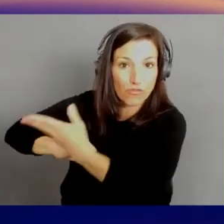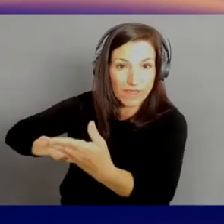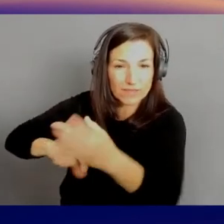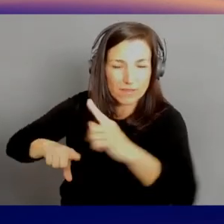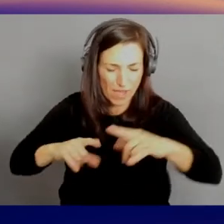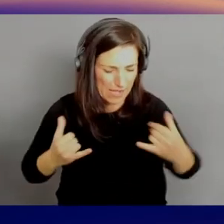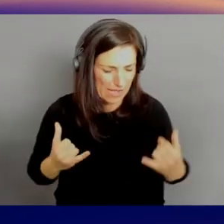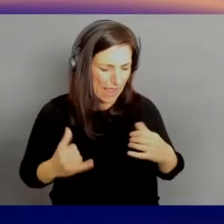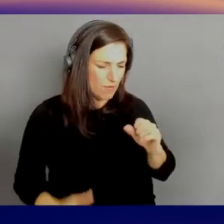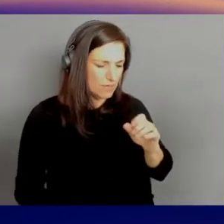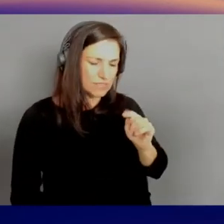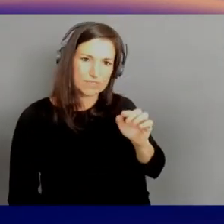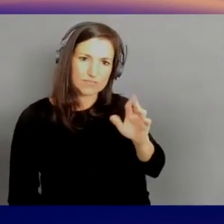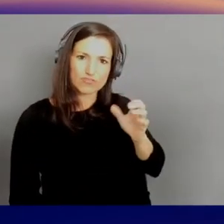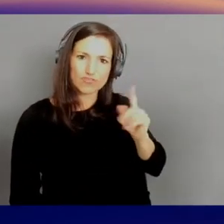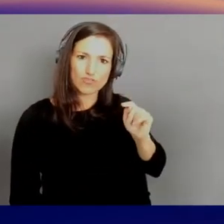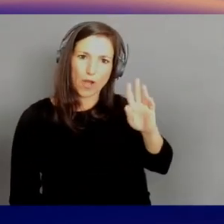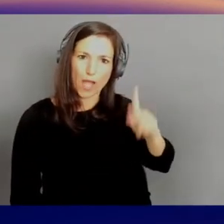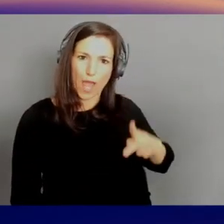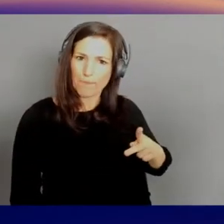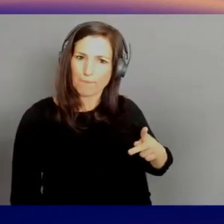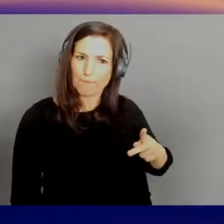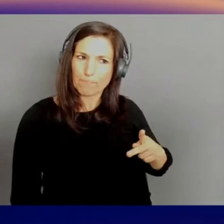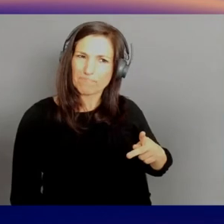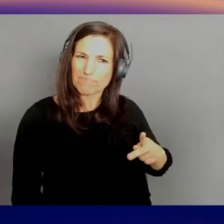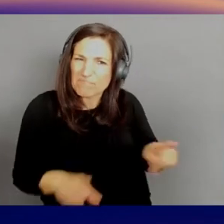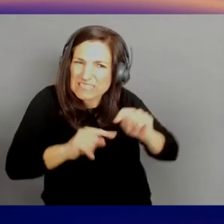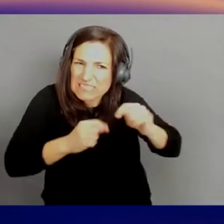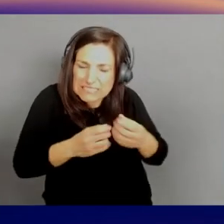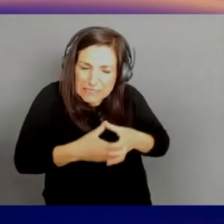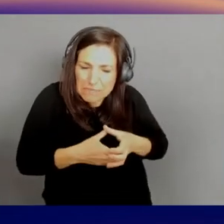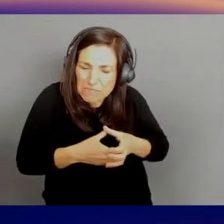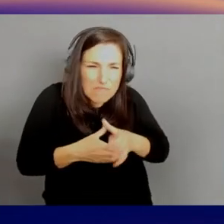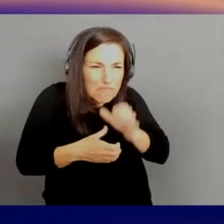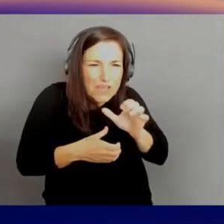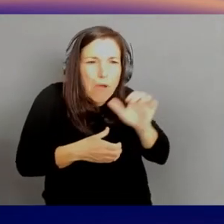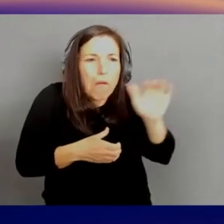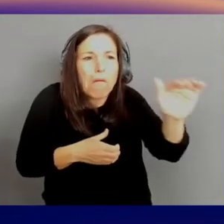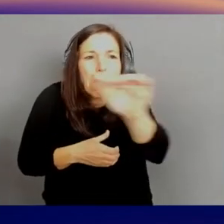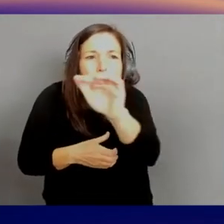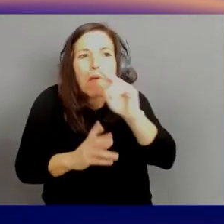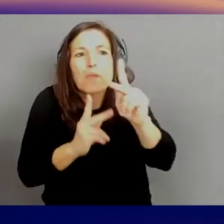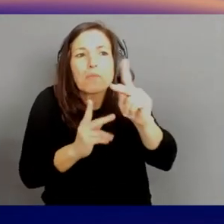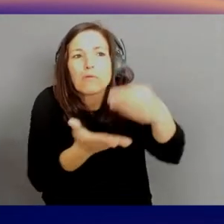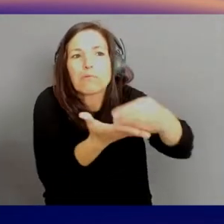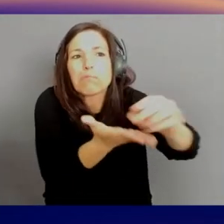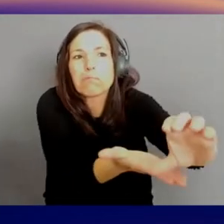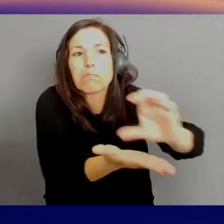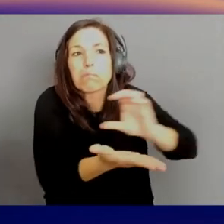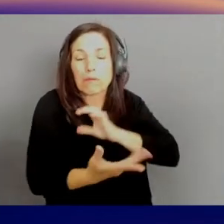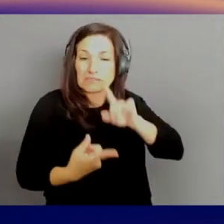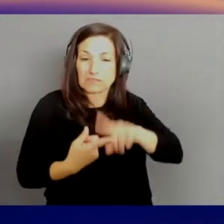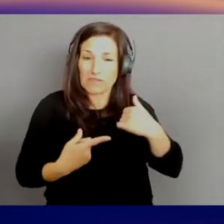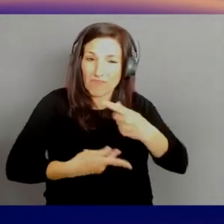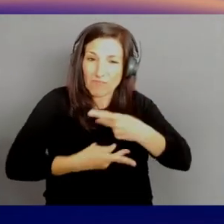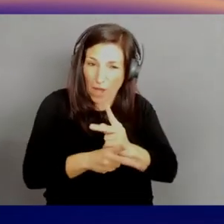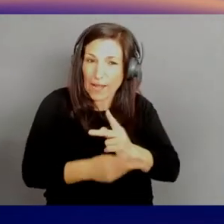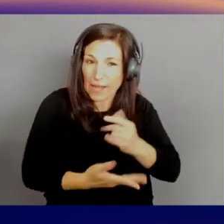they don't go for venture capital until they need marketing help. They already have the product up and running. So you'll see some amazing things. So we came up with,